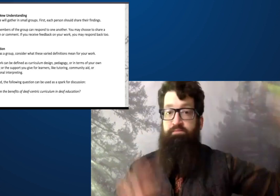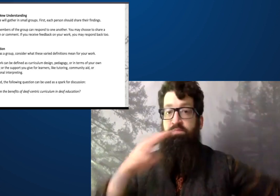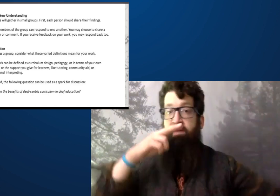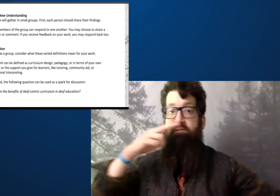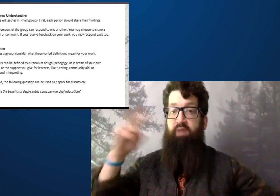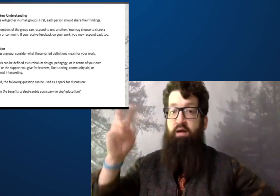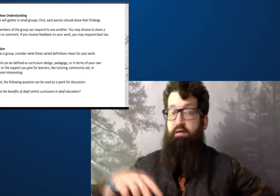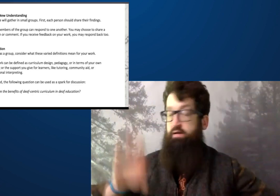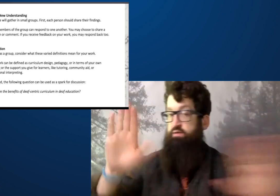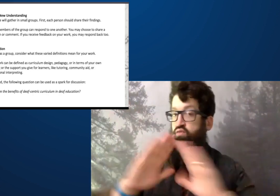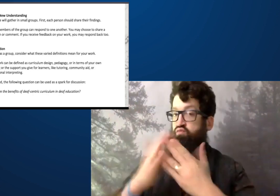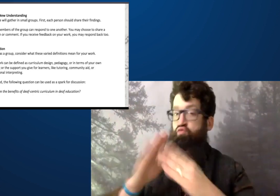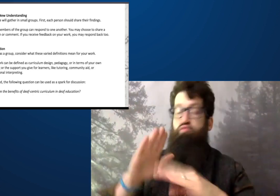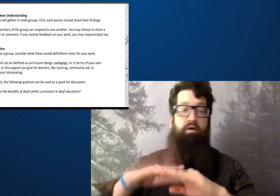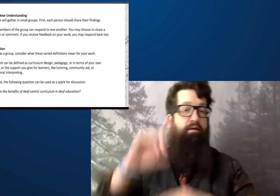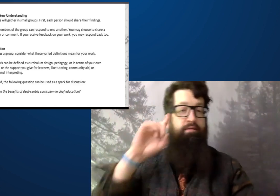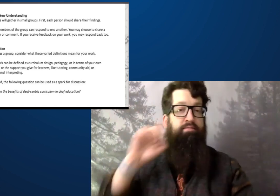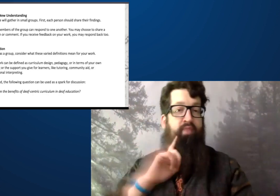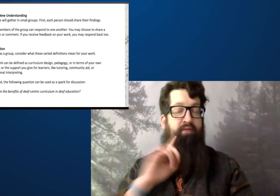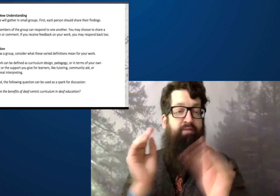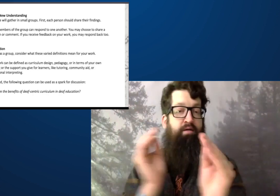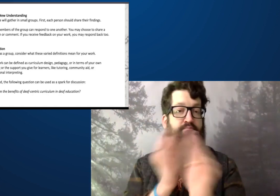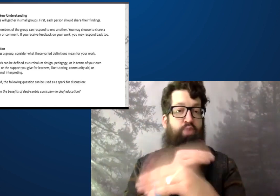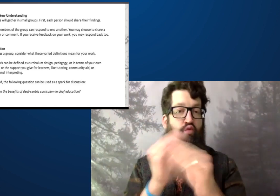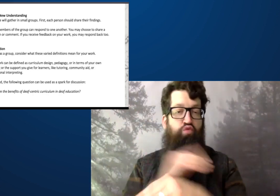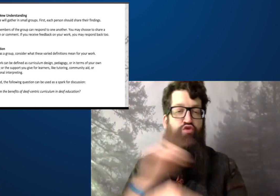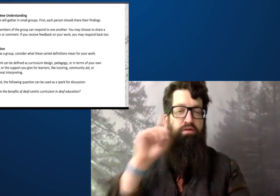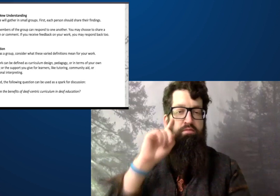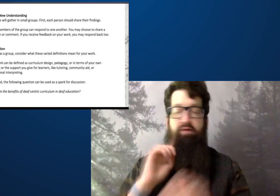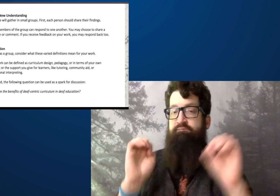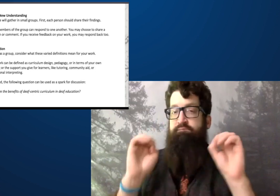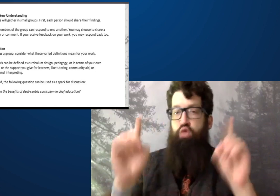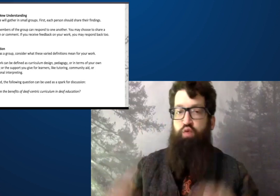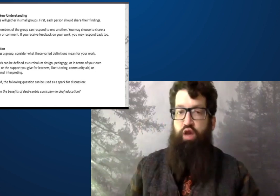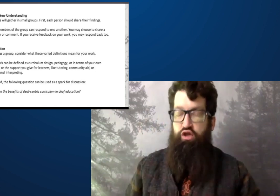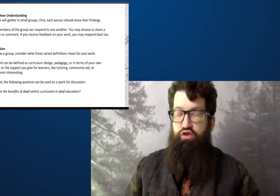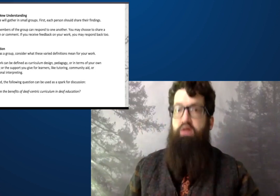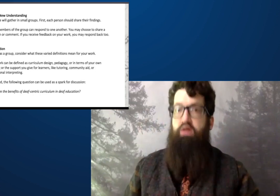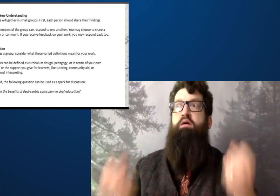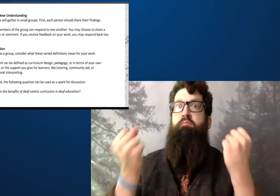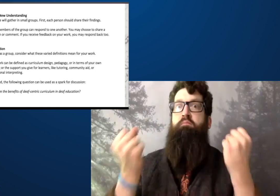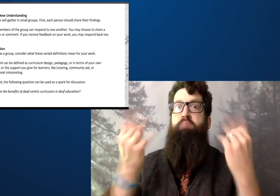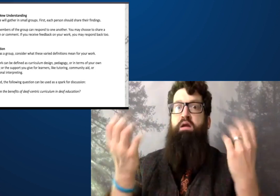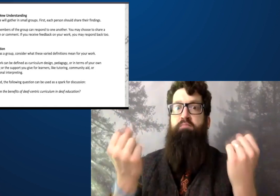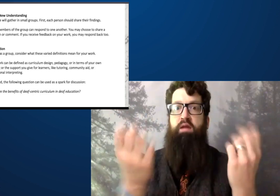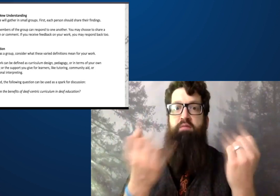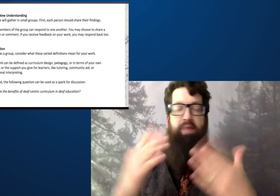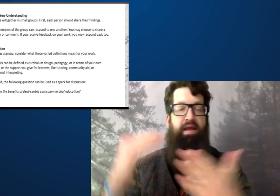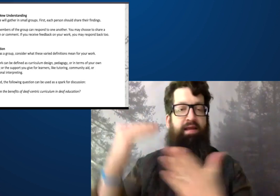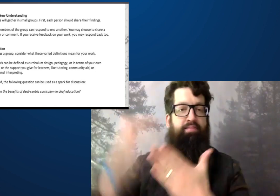This book is fantastic. This is fagotsky's book. It's about deaf pedagogy in education.